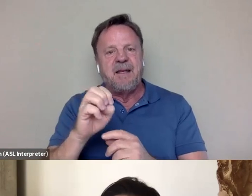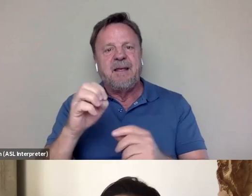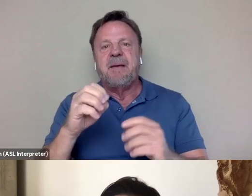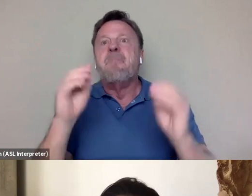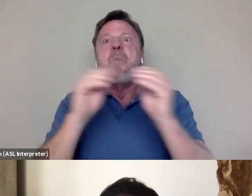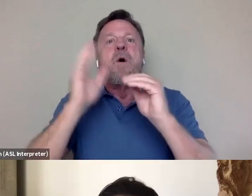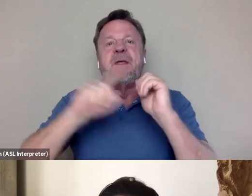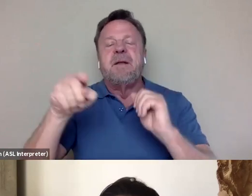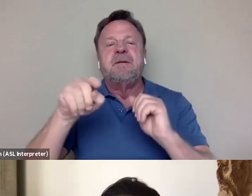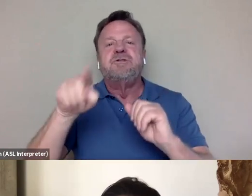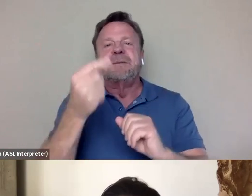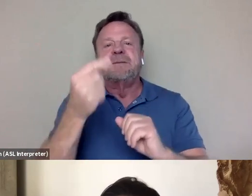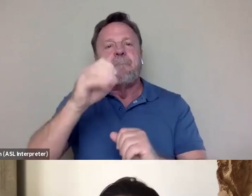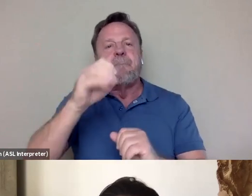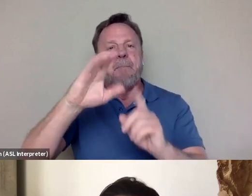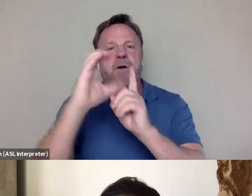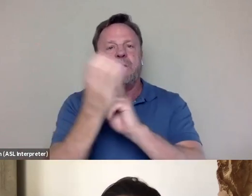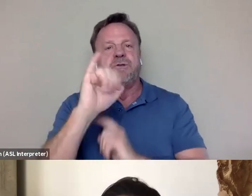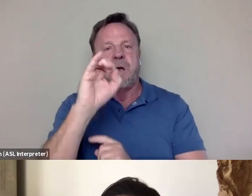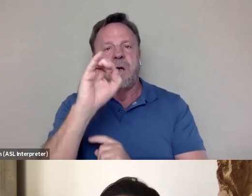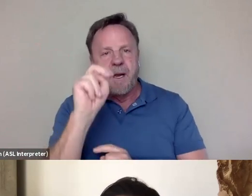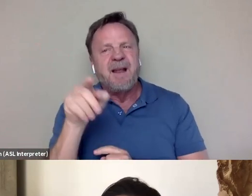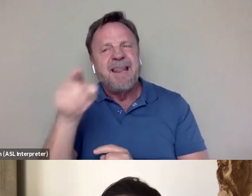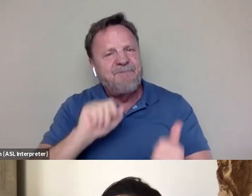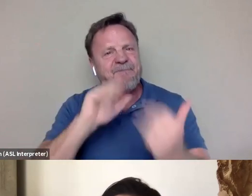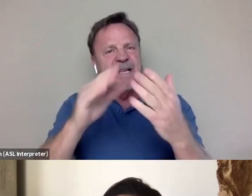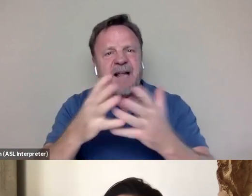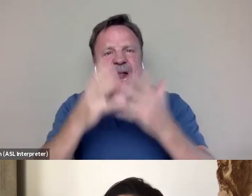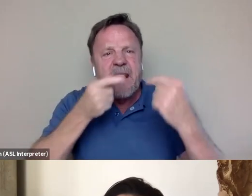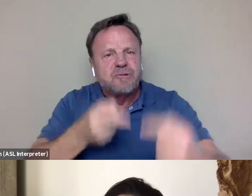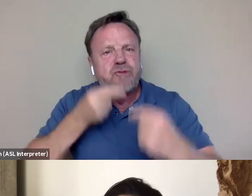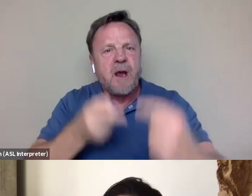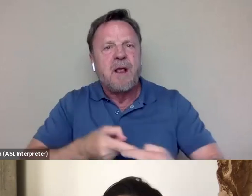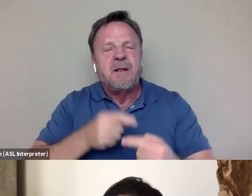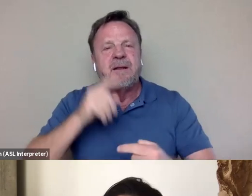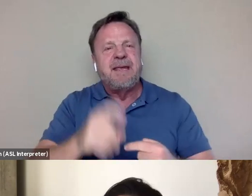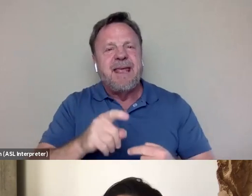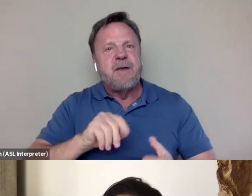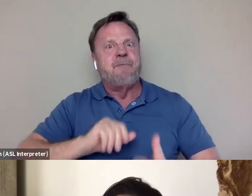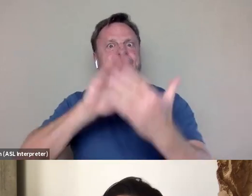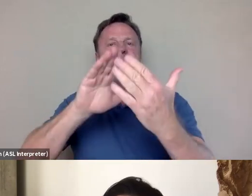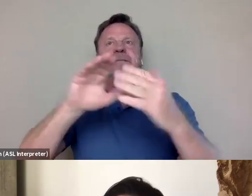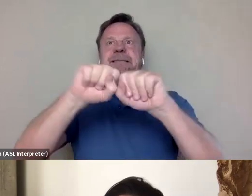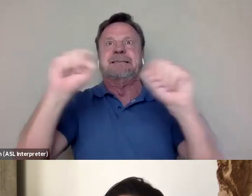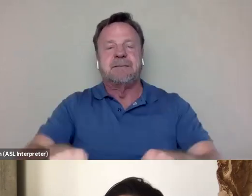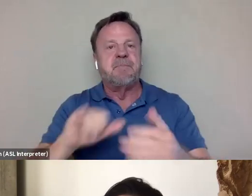that he was someone who, again, faced a lot of struggle, had to go up against a system that wasn't ready for him.